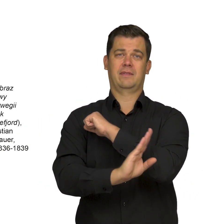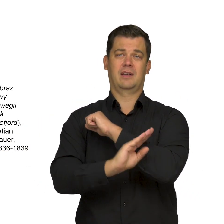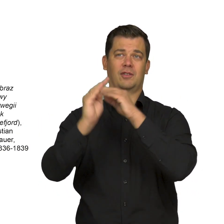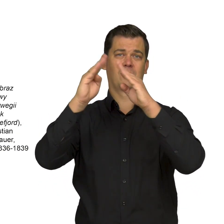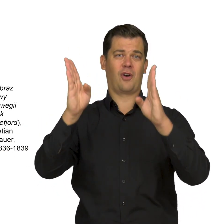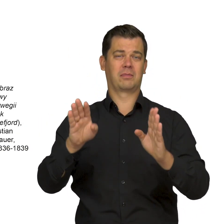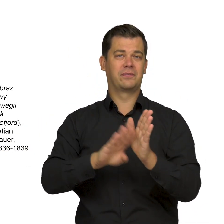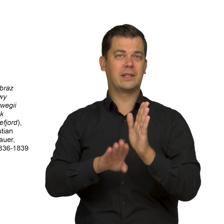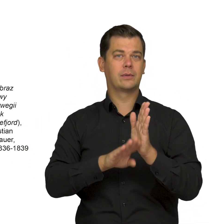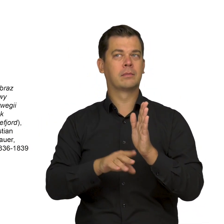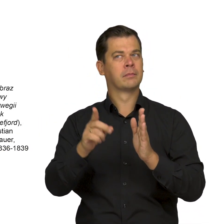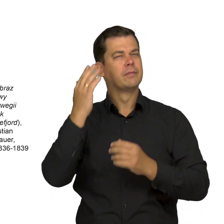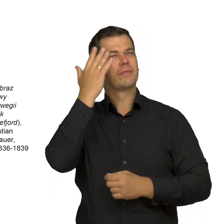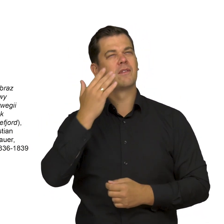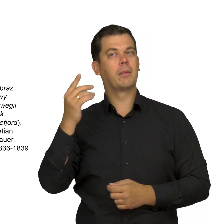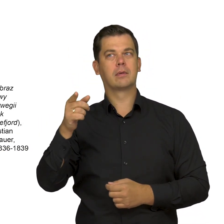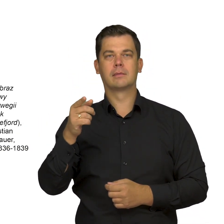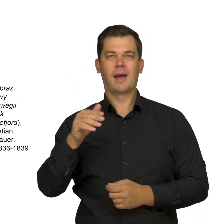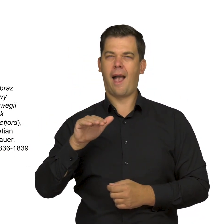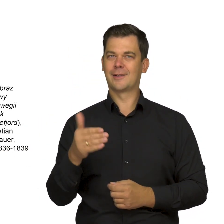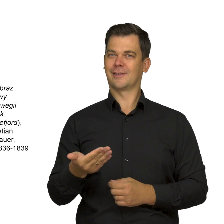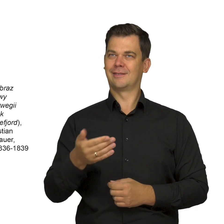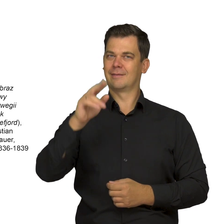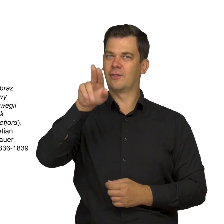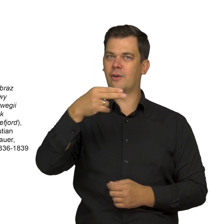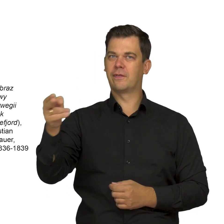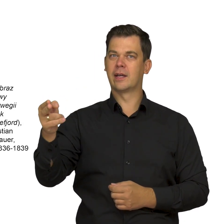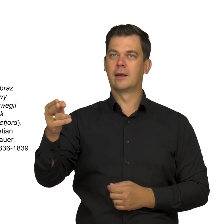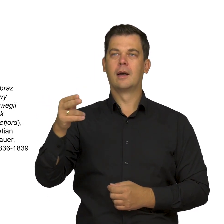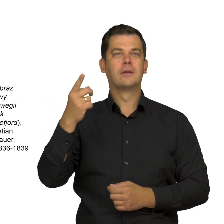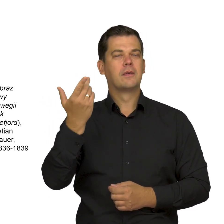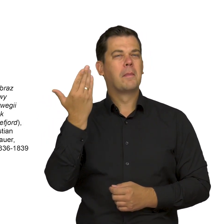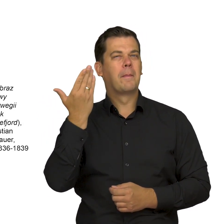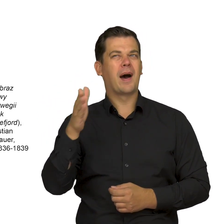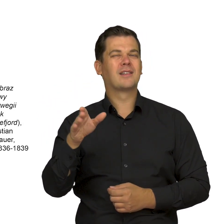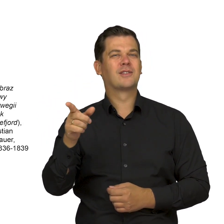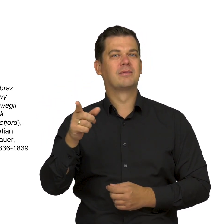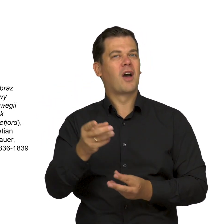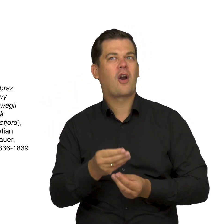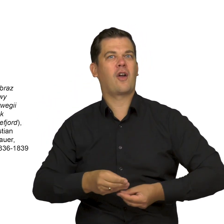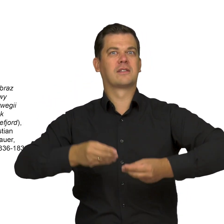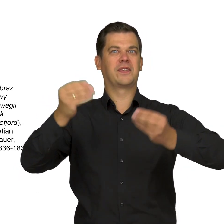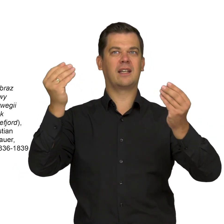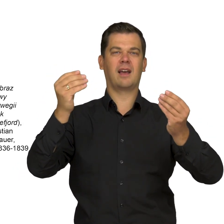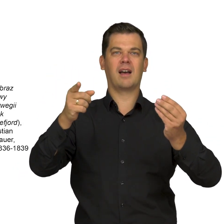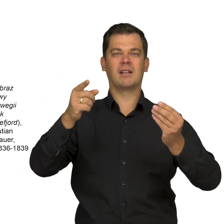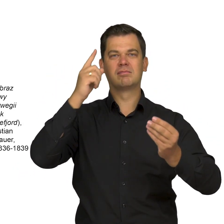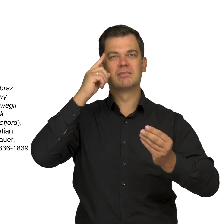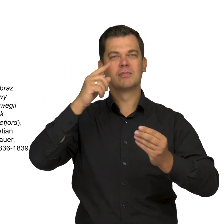to the sensation of exoticism, and low civilizational development